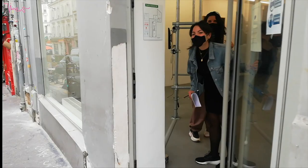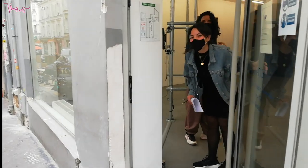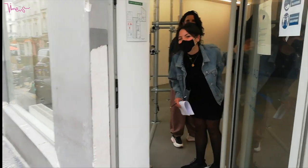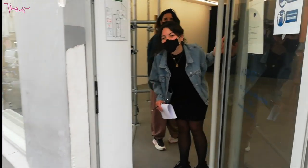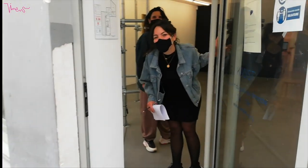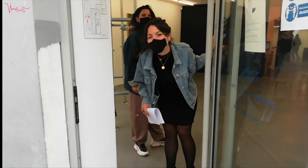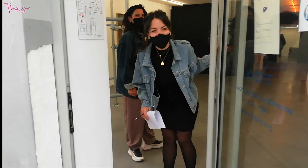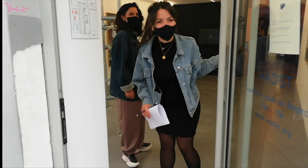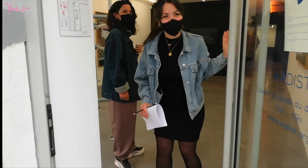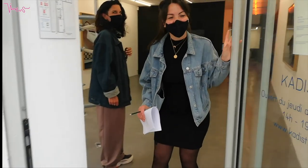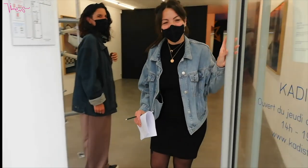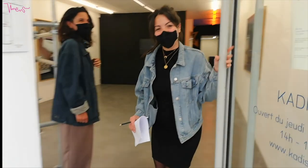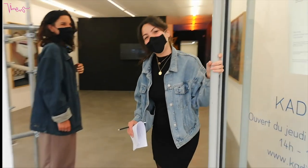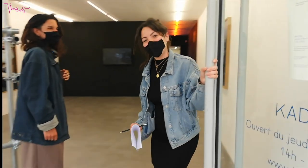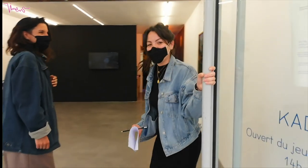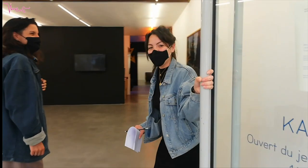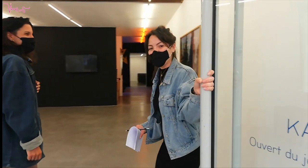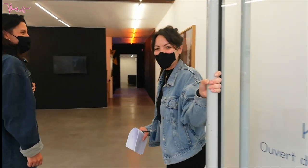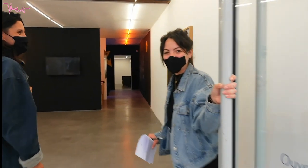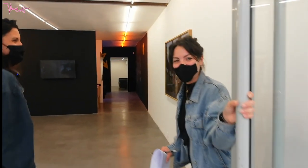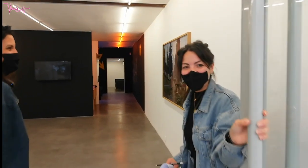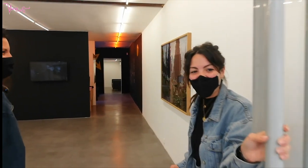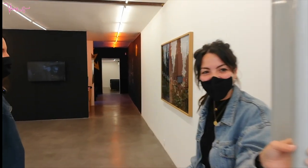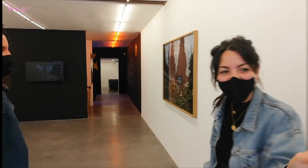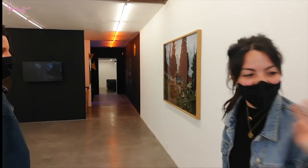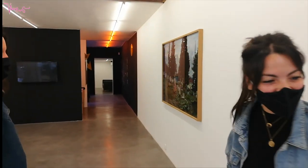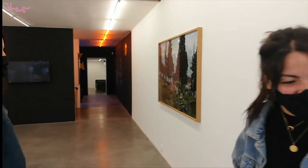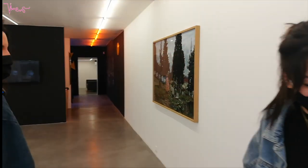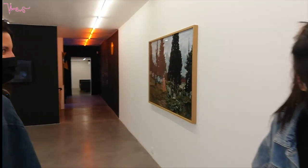(Elodia) Hello!!! (Voiceover Jen:) Hi! How's it going? (Elodia) Yes it's fine and you? (Voice off: Jen) It's okay